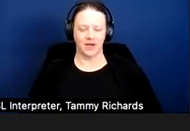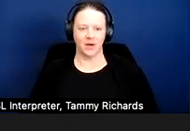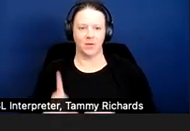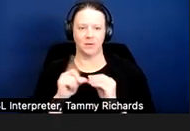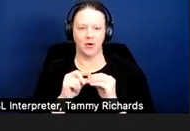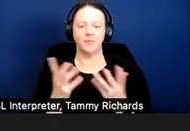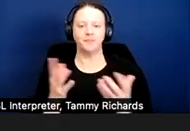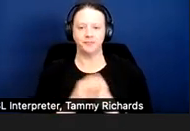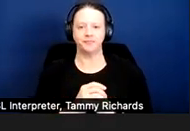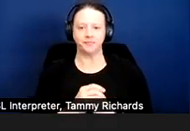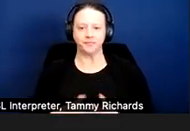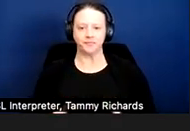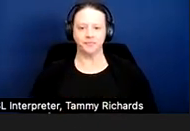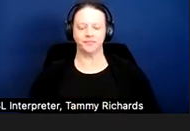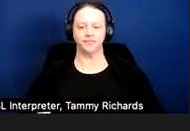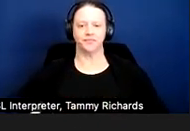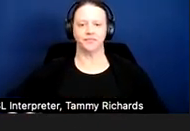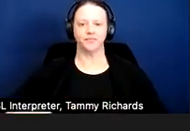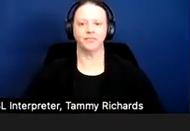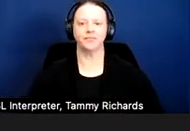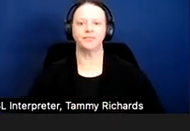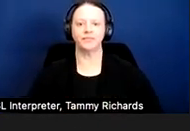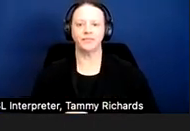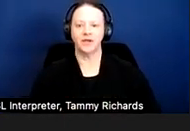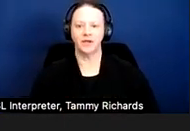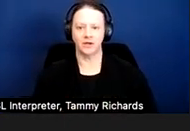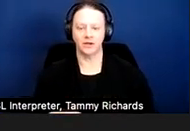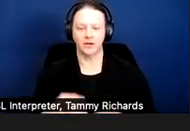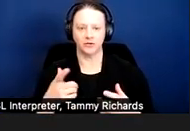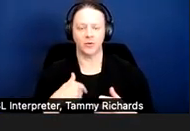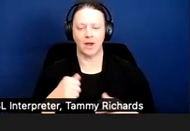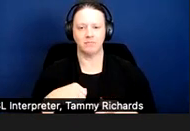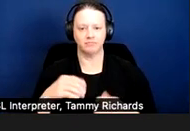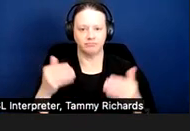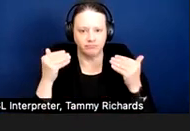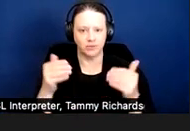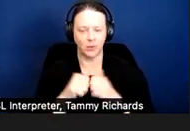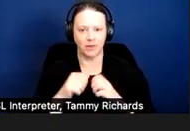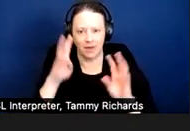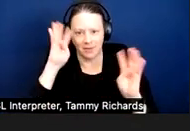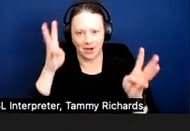So, let me just get through the hypotheticals, and it looks like we will have plenty of time